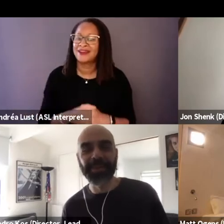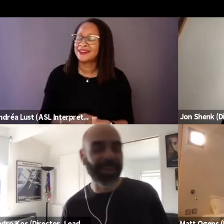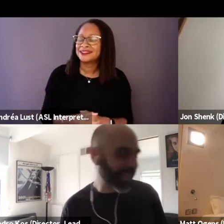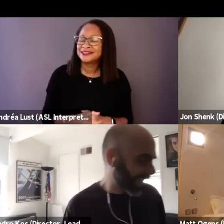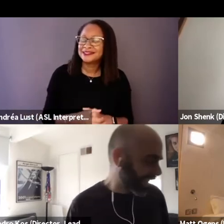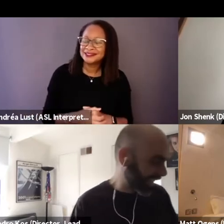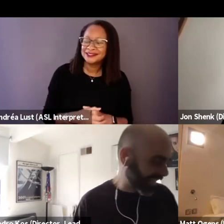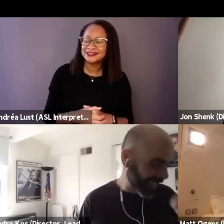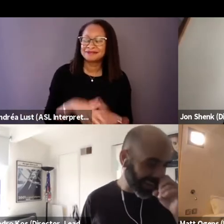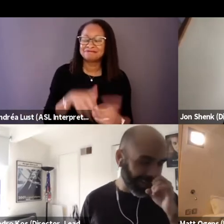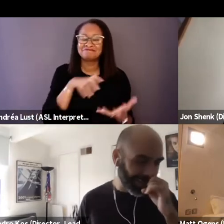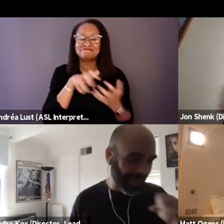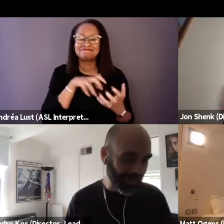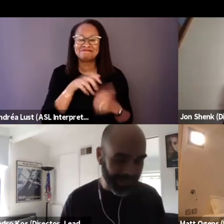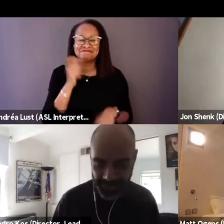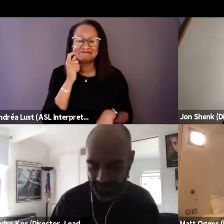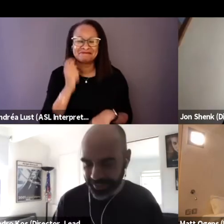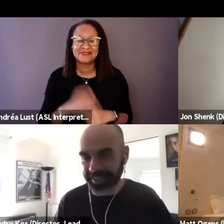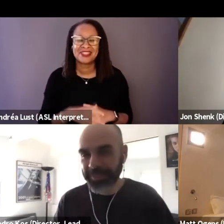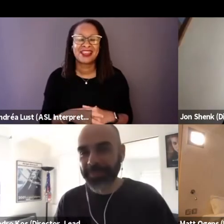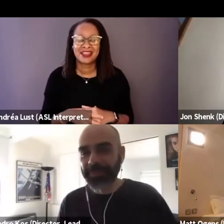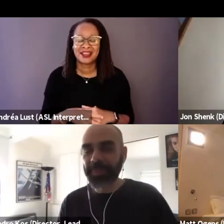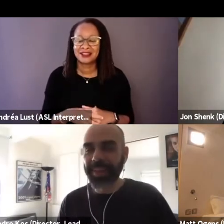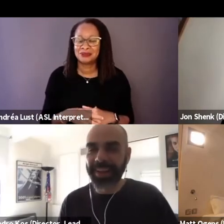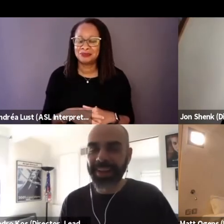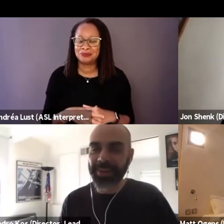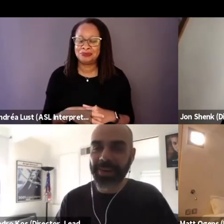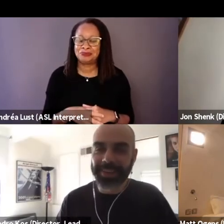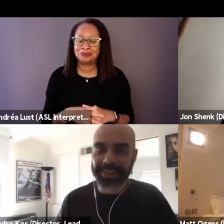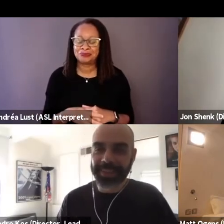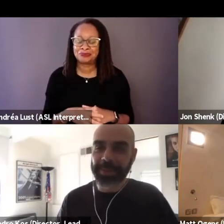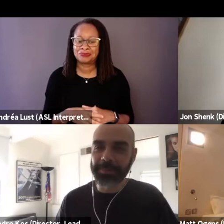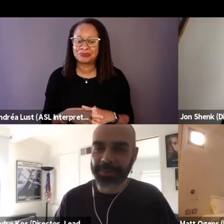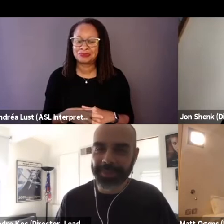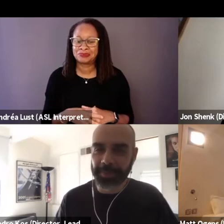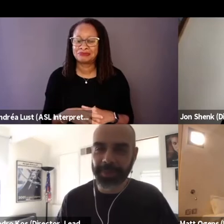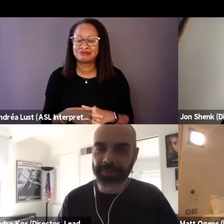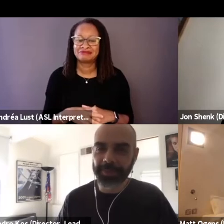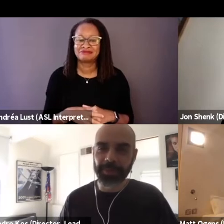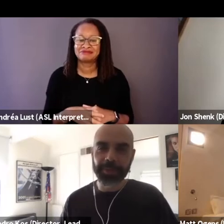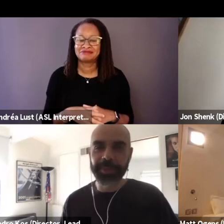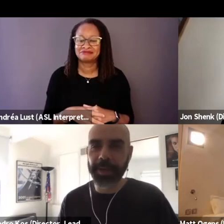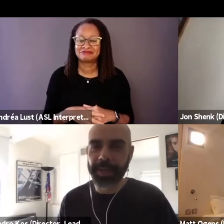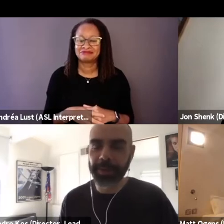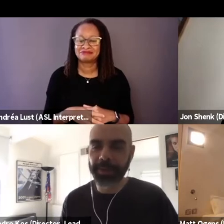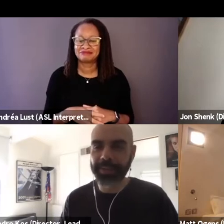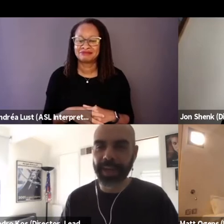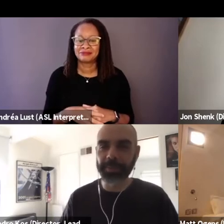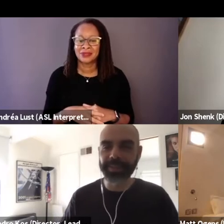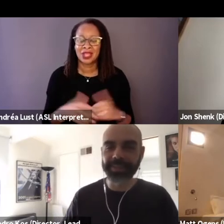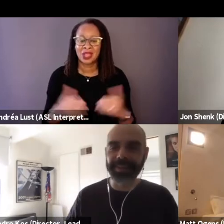Well I mean I'll go on a limb. There's a bit of a Vulcan mind meld happening.